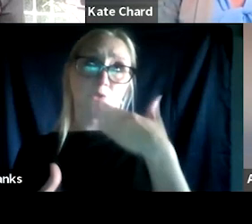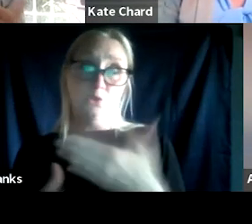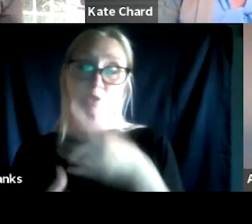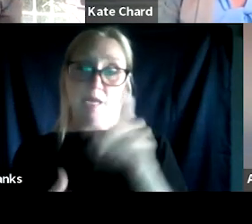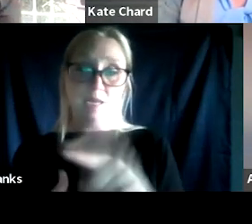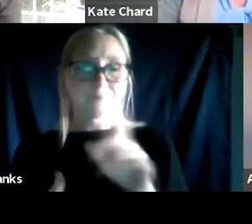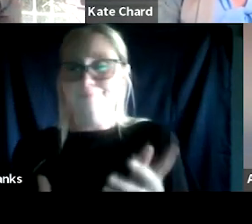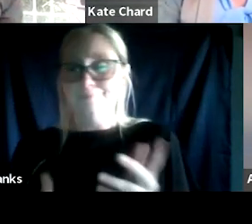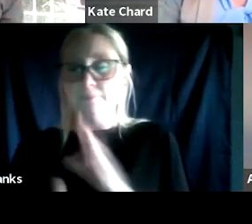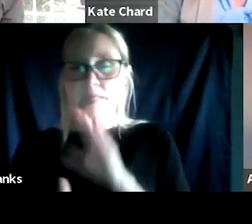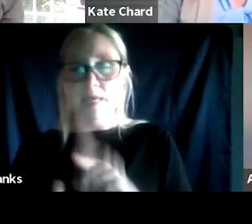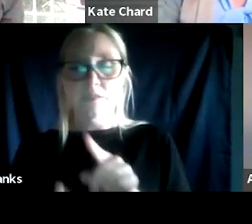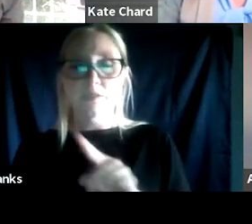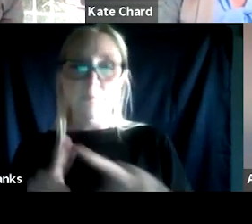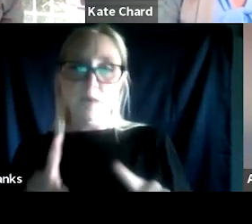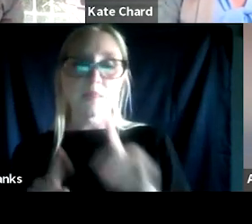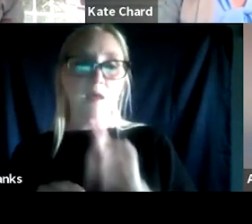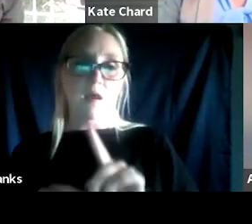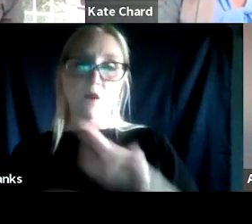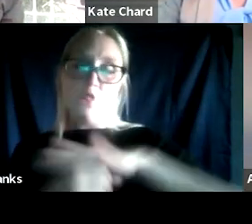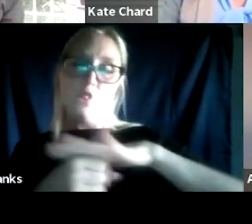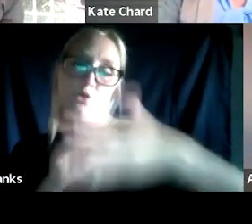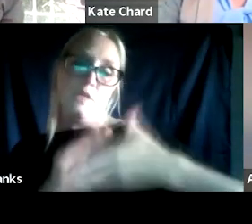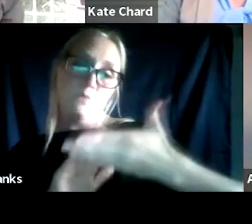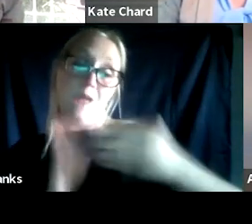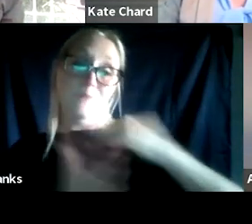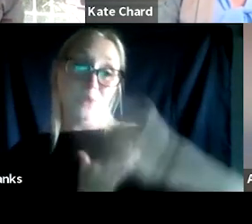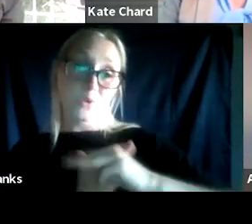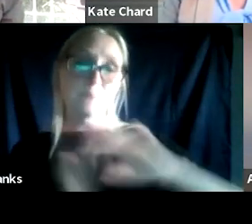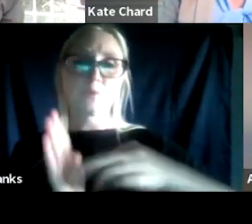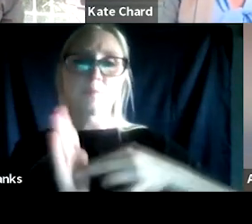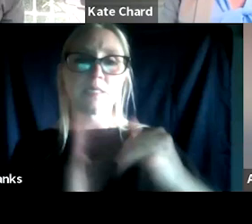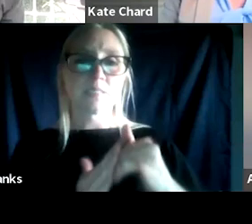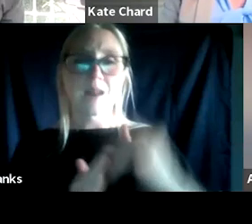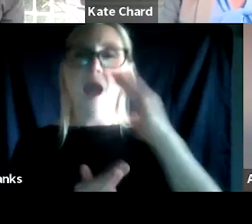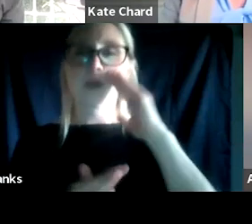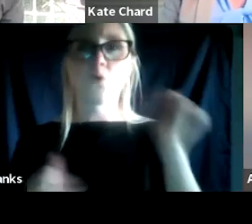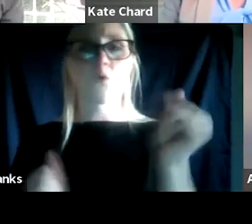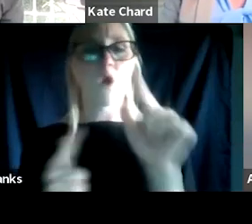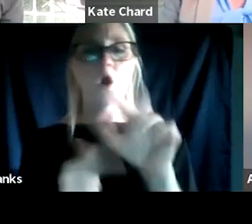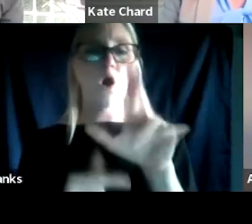These are locally run programs as much as I know All Rise and Justice for Vets tries really hard